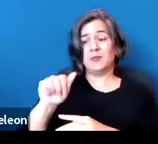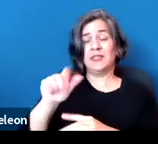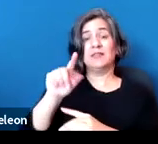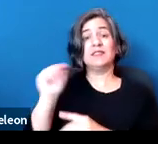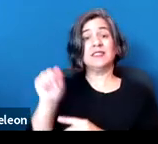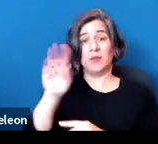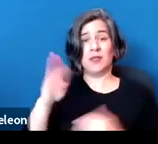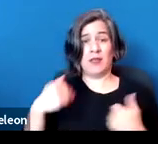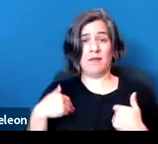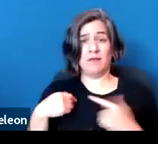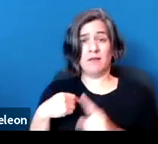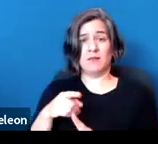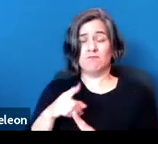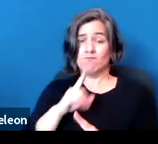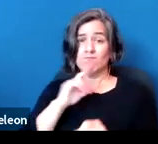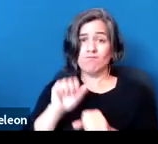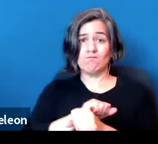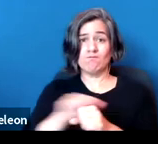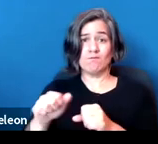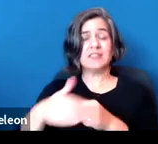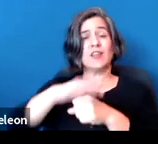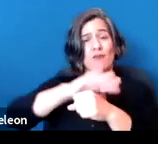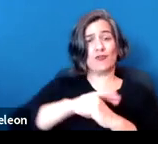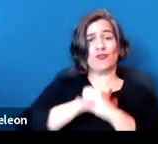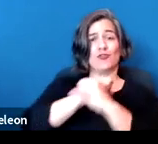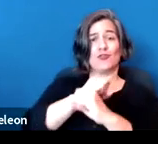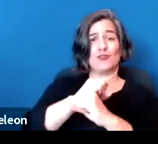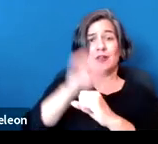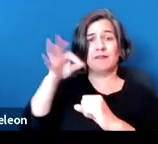it is, in fact, a covered disability under federal analysis,